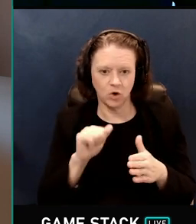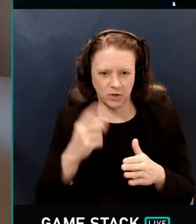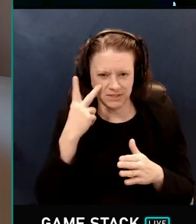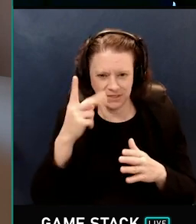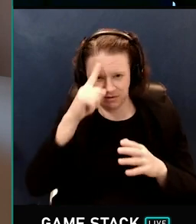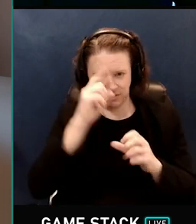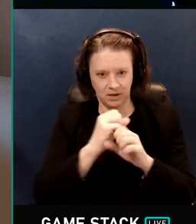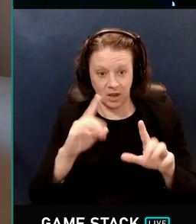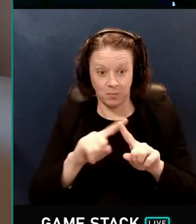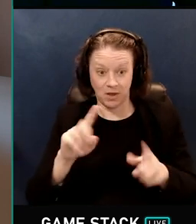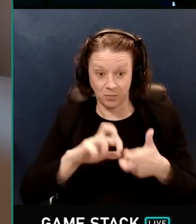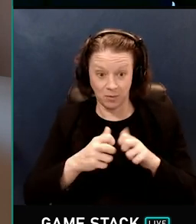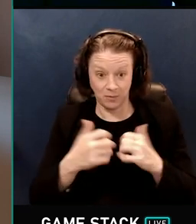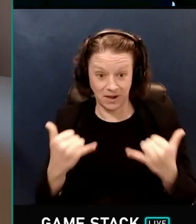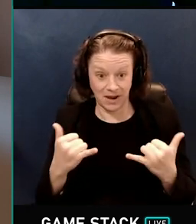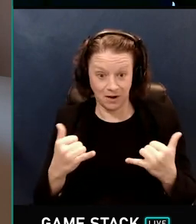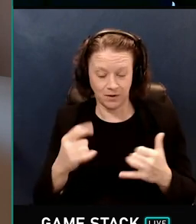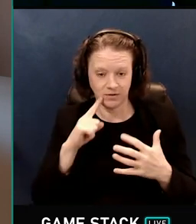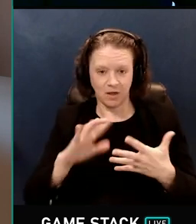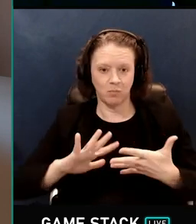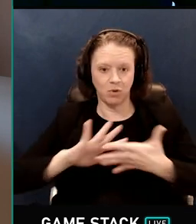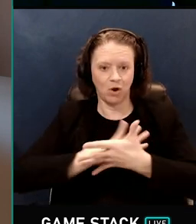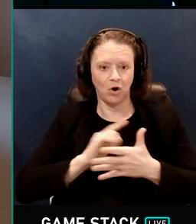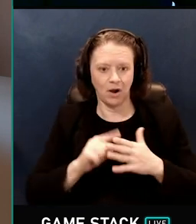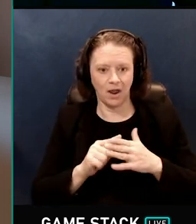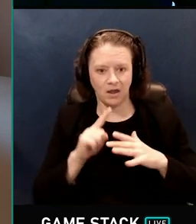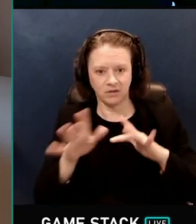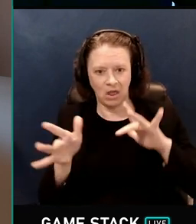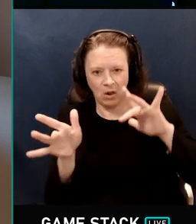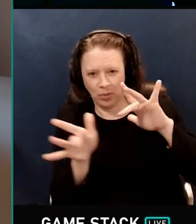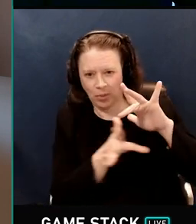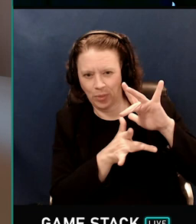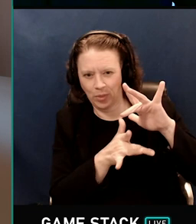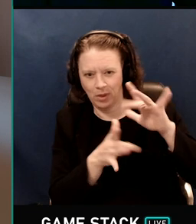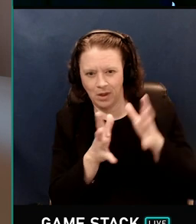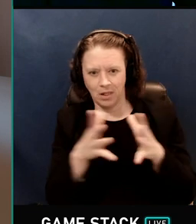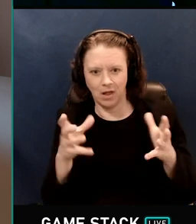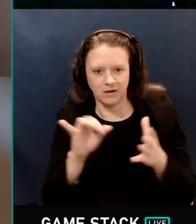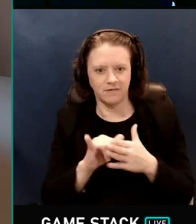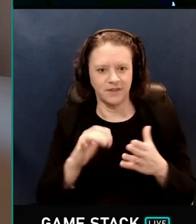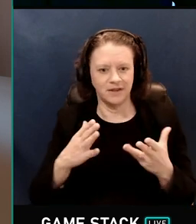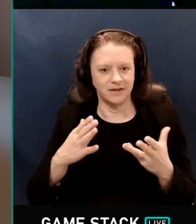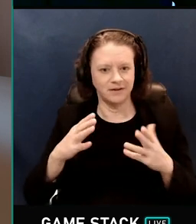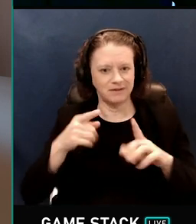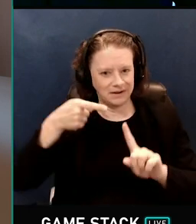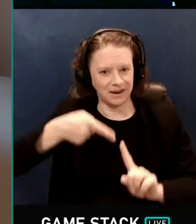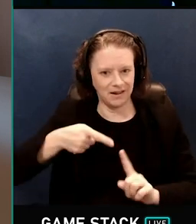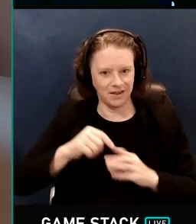Now the problem here is that the blur has eaten away a ton of detail in the shadow.